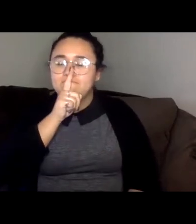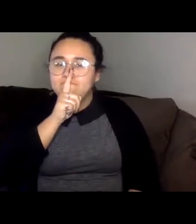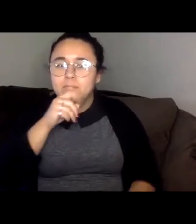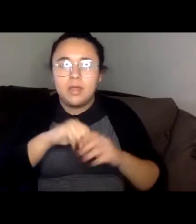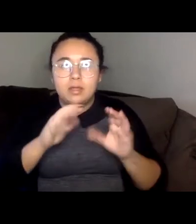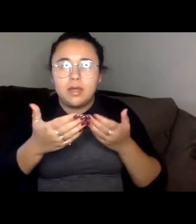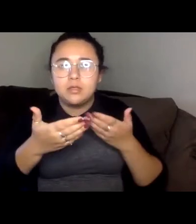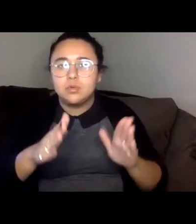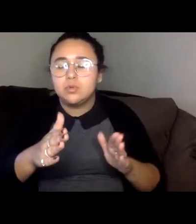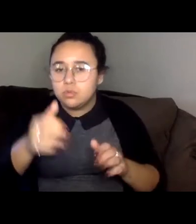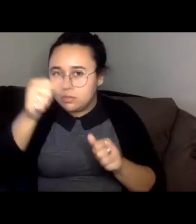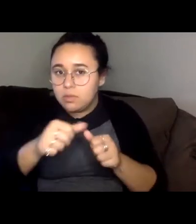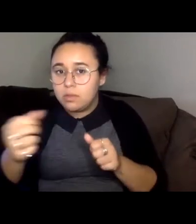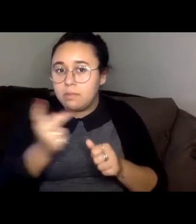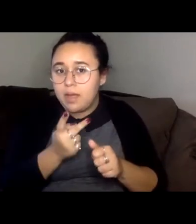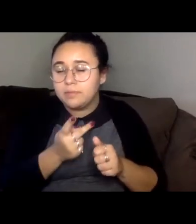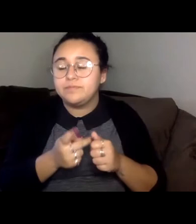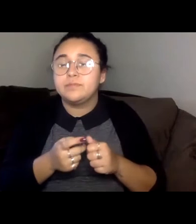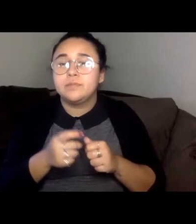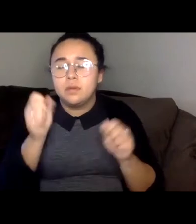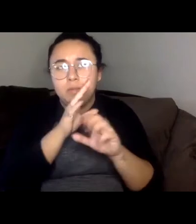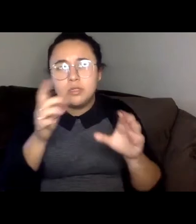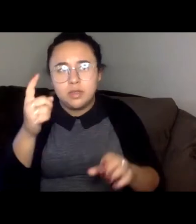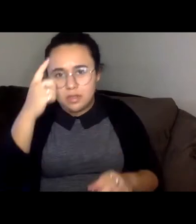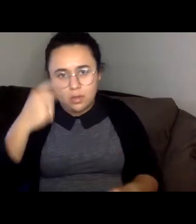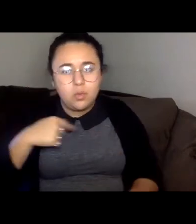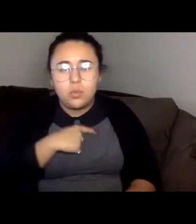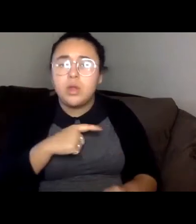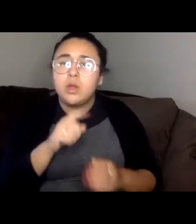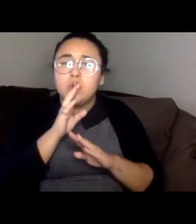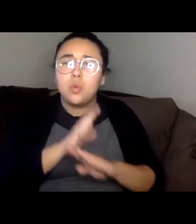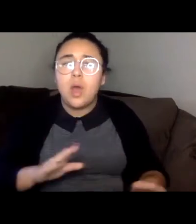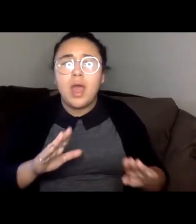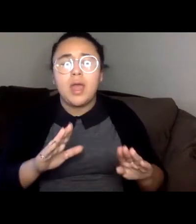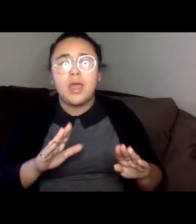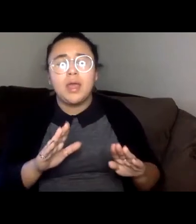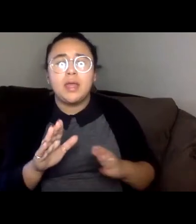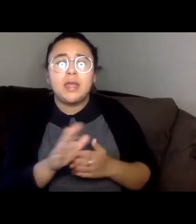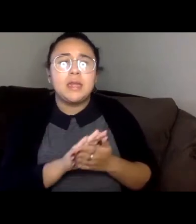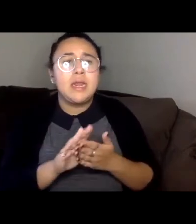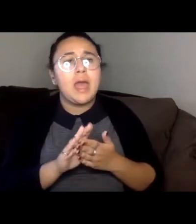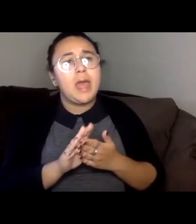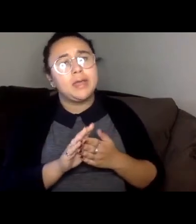Imagine, they think we're a quiet kingdom of docile people, quiet is a volume, not an